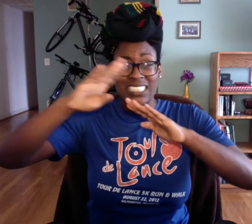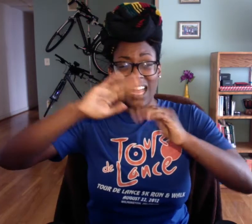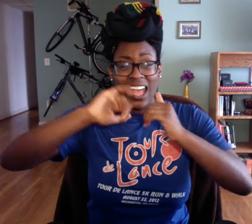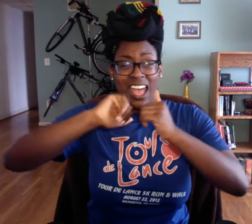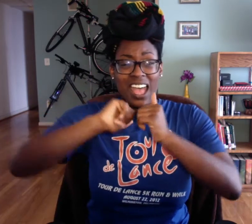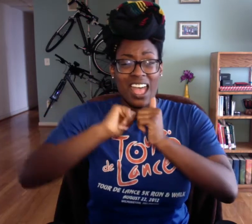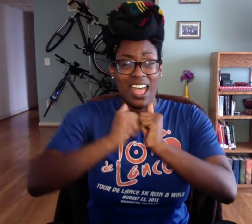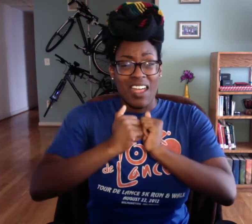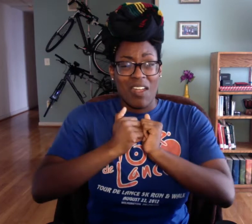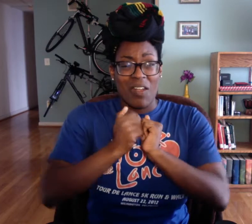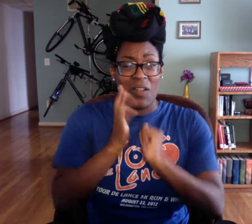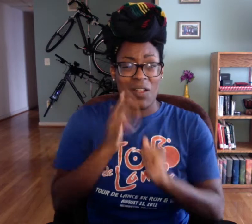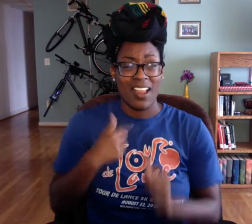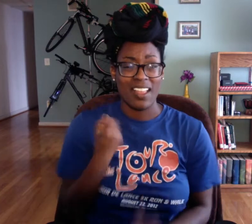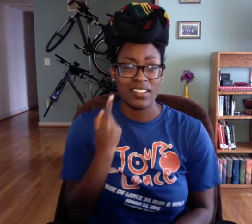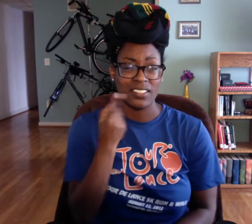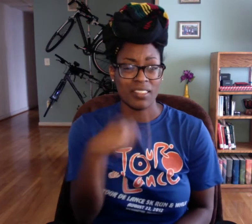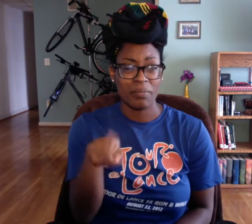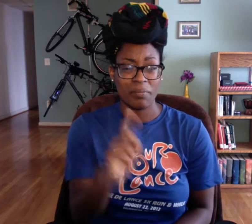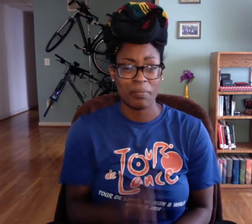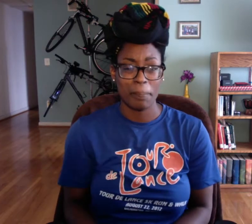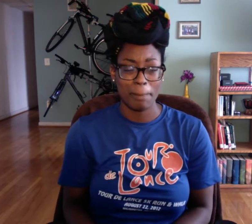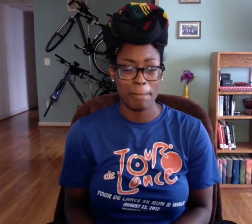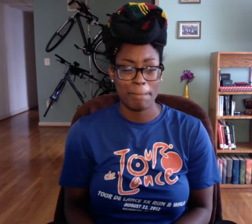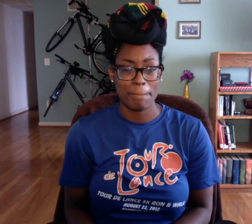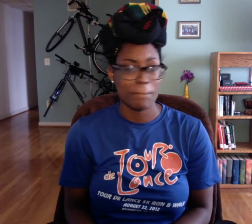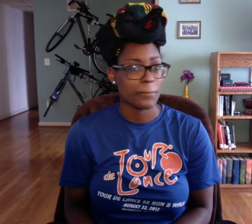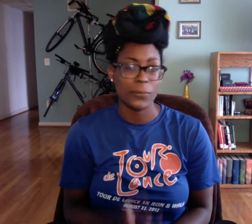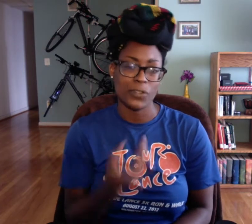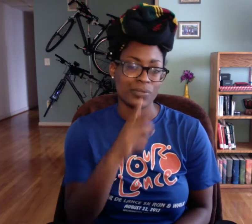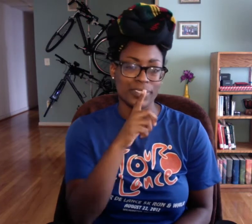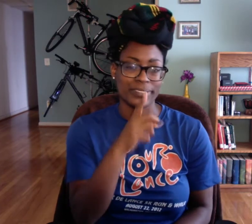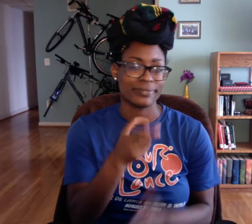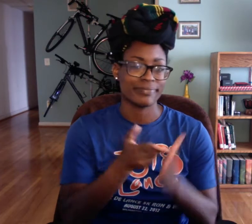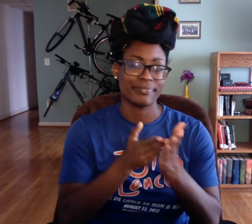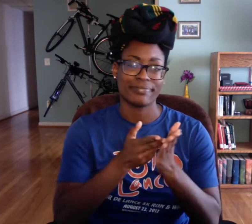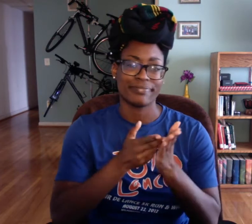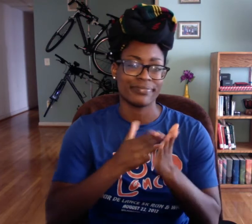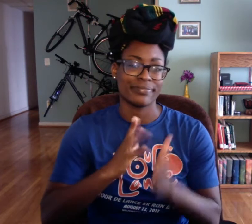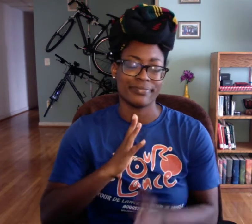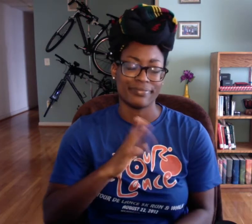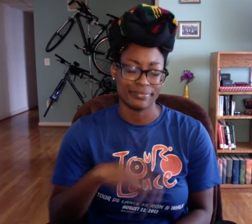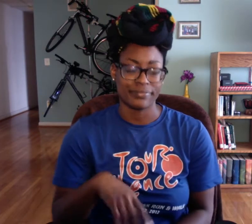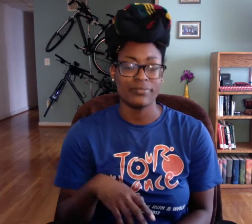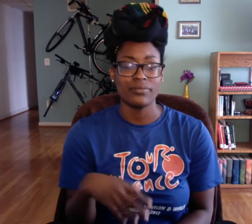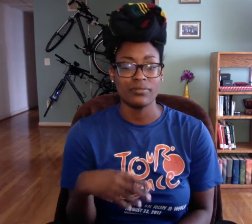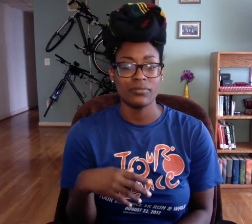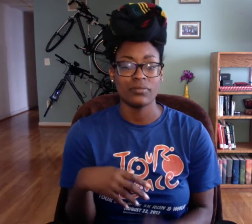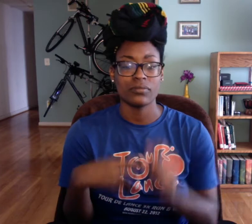I'm like, how will I understand them? Really, just.